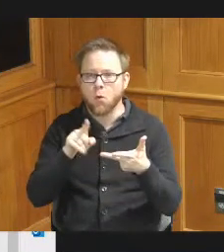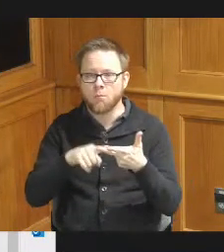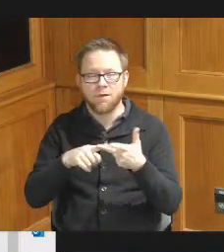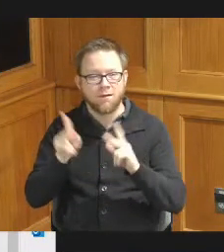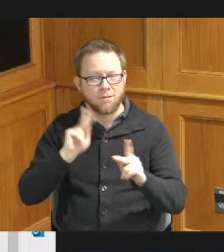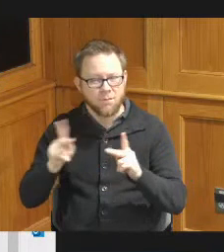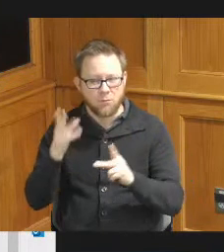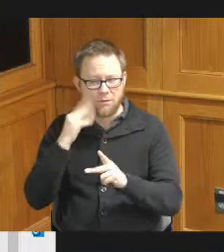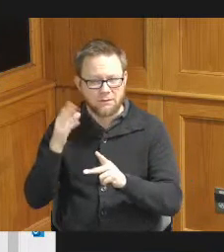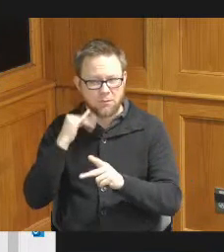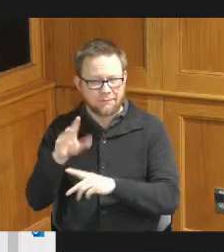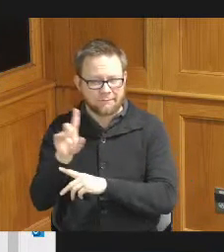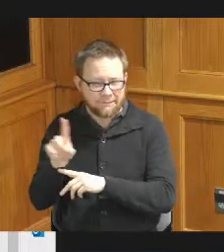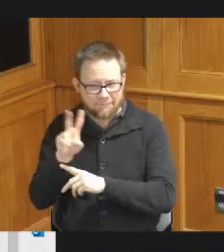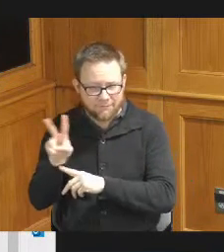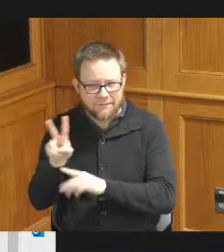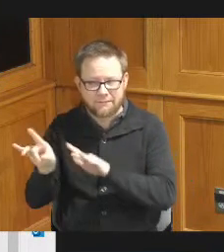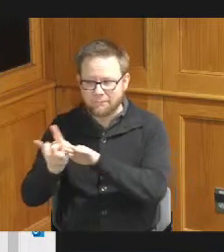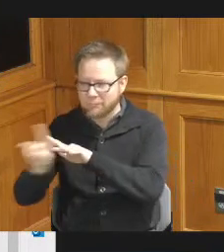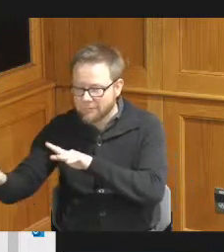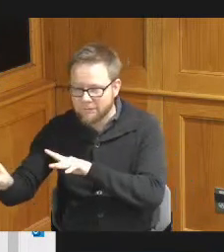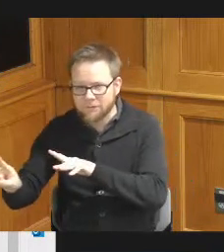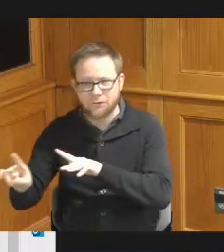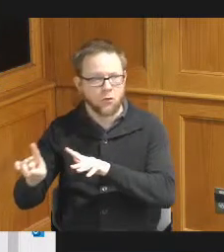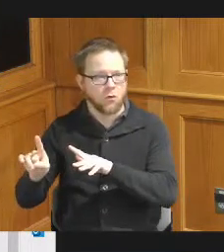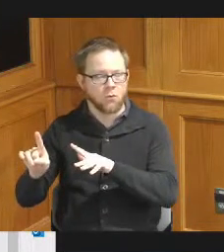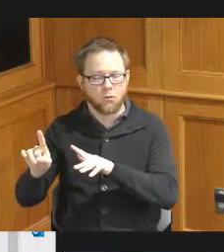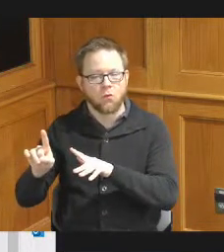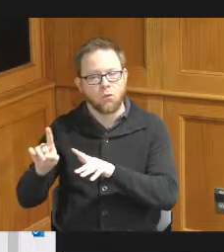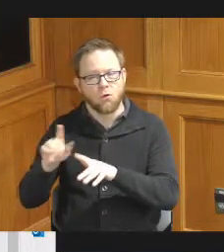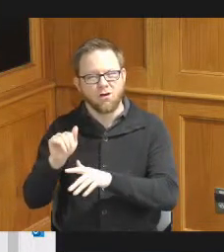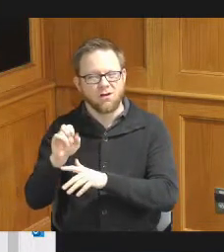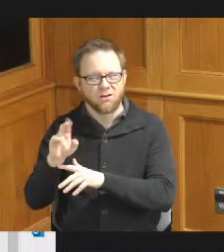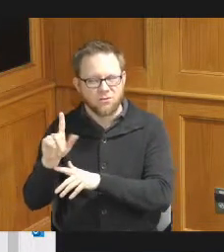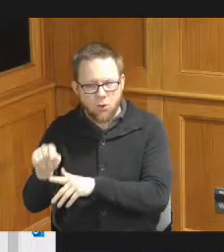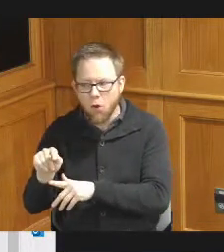violence victims of assault stalking and human trafficking and others requiring